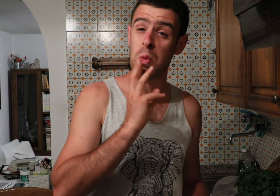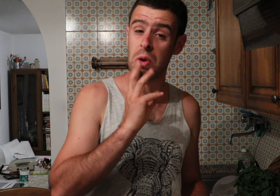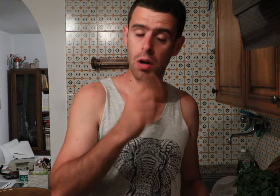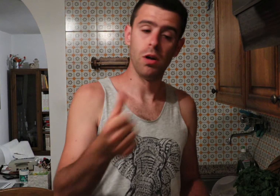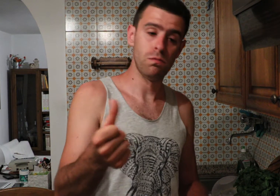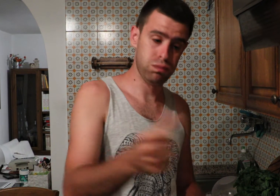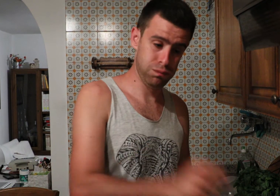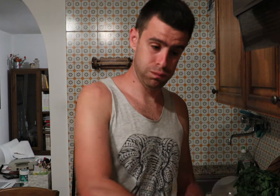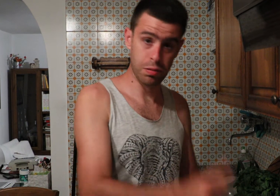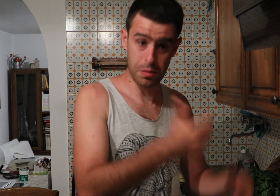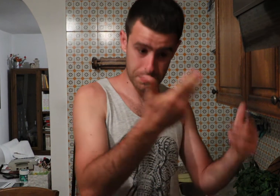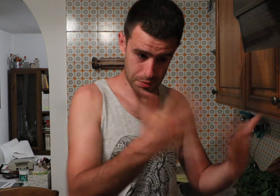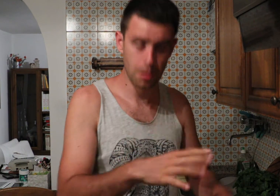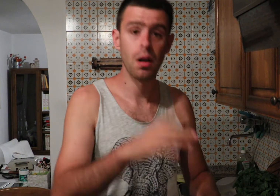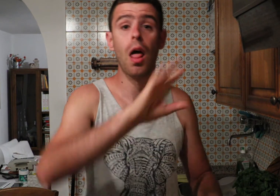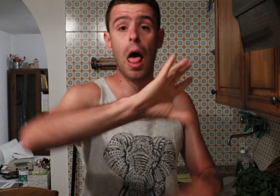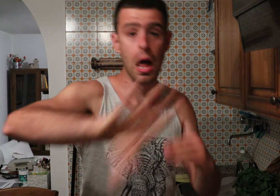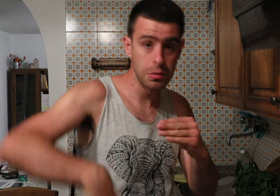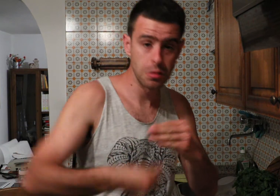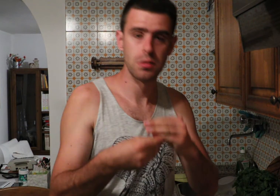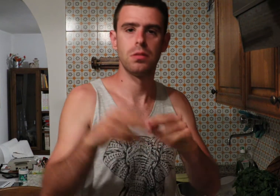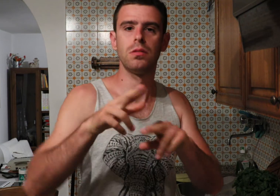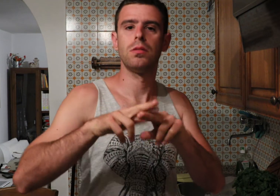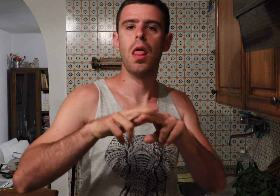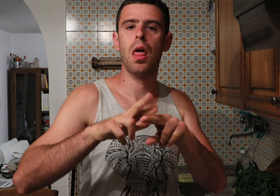Add a water, then add a salt.